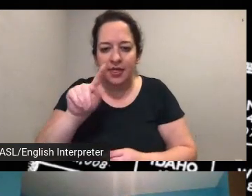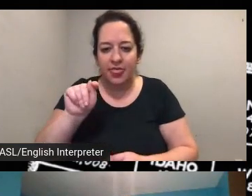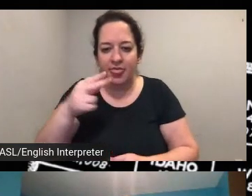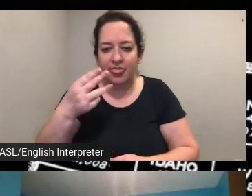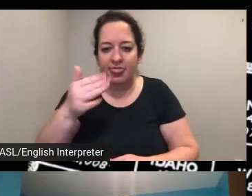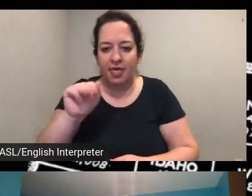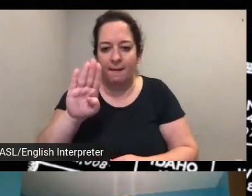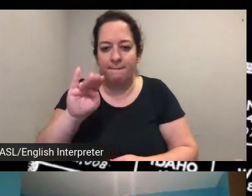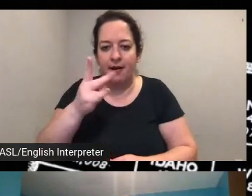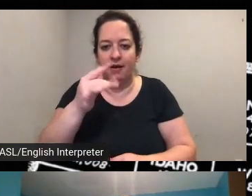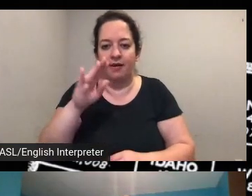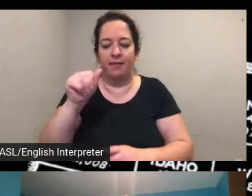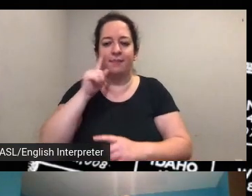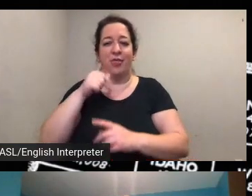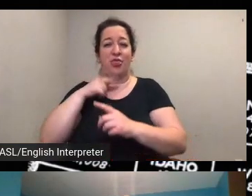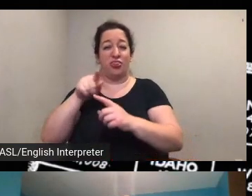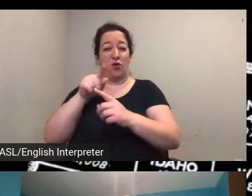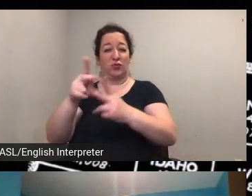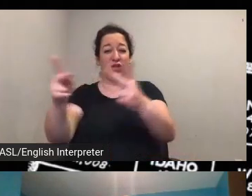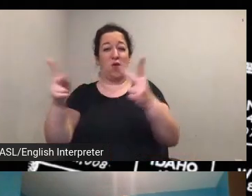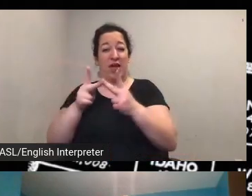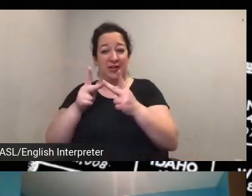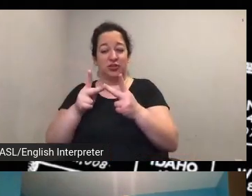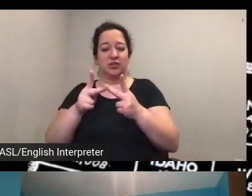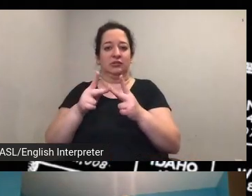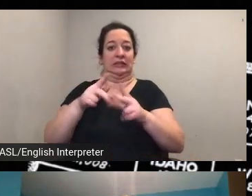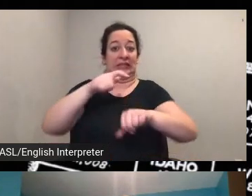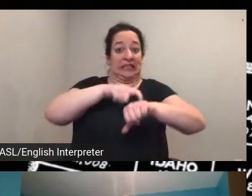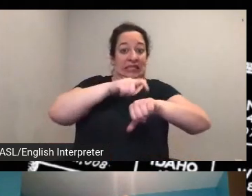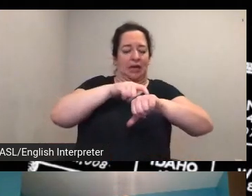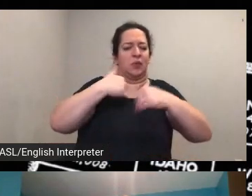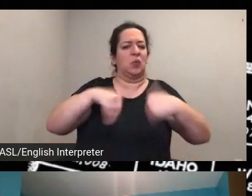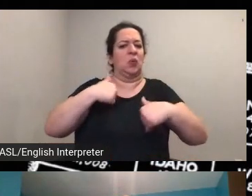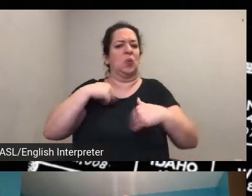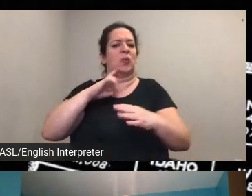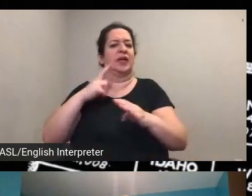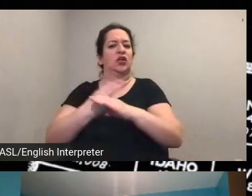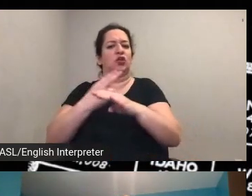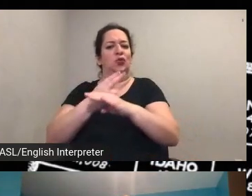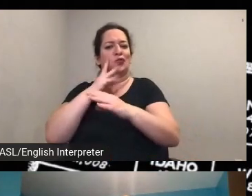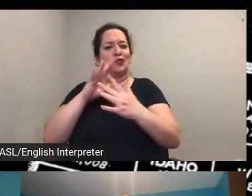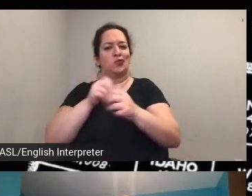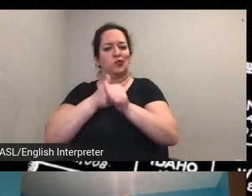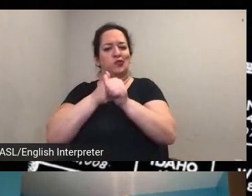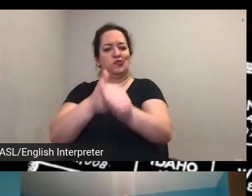timing we can kind of use to track the changes through time and we can just kind of you know